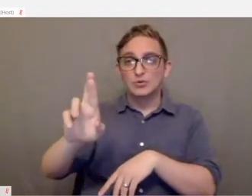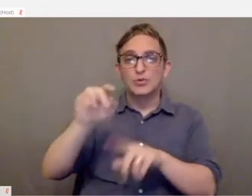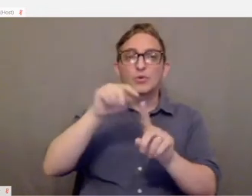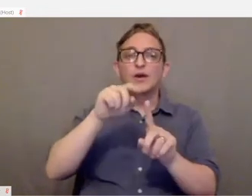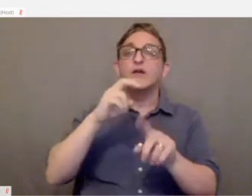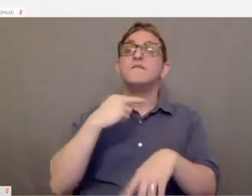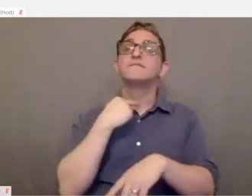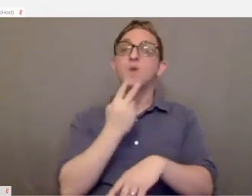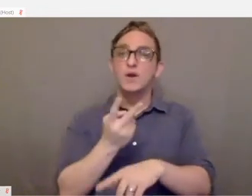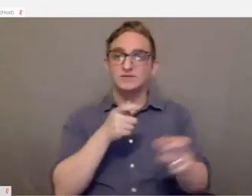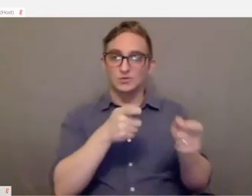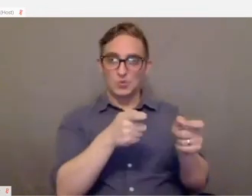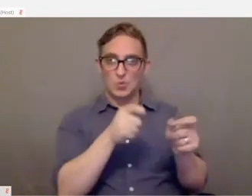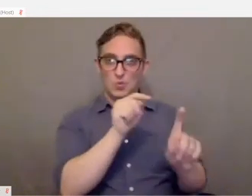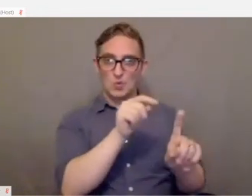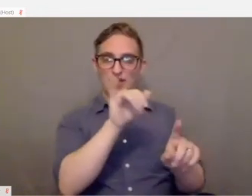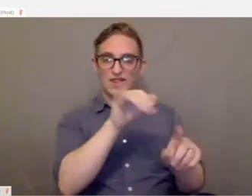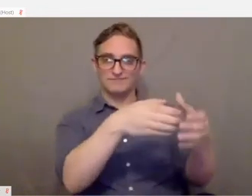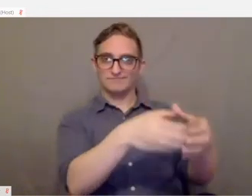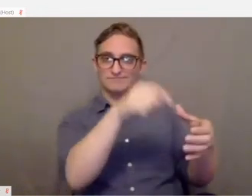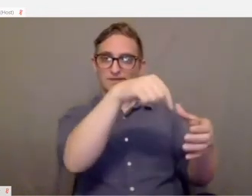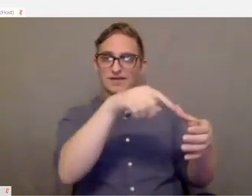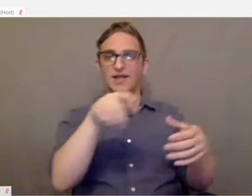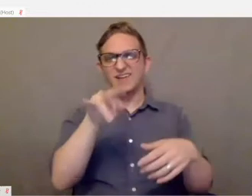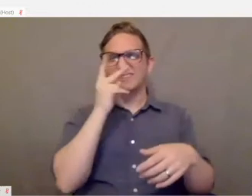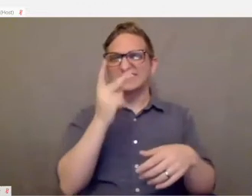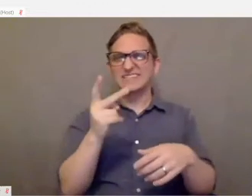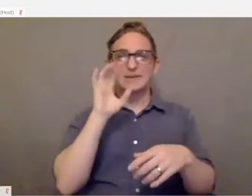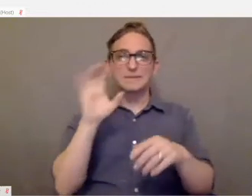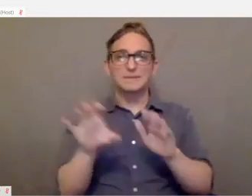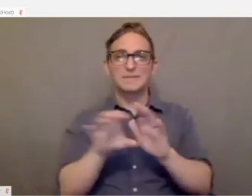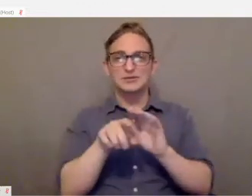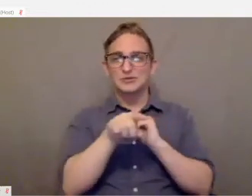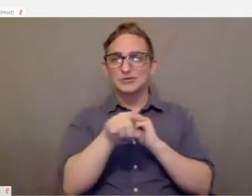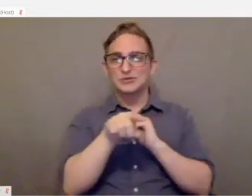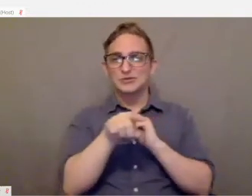They're these little devices that you see here in the lower right corner of the screen.